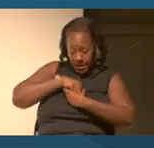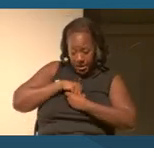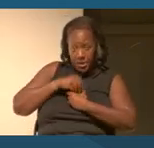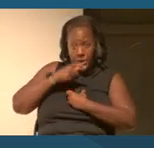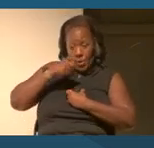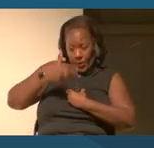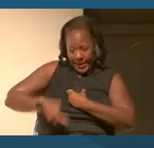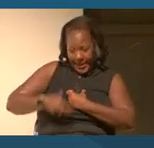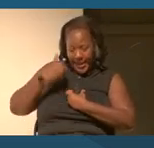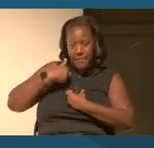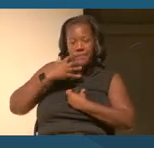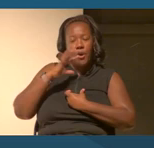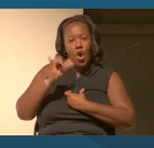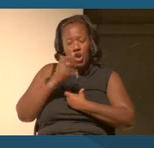And I also look at it globally.